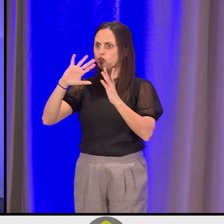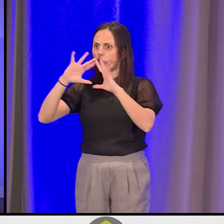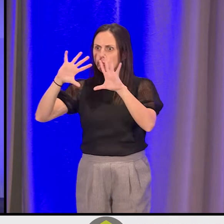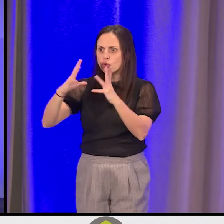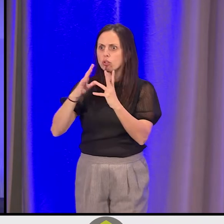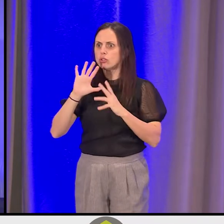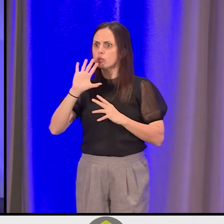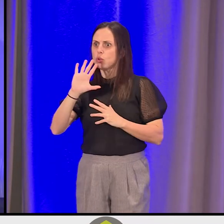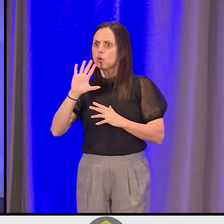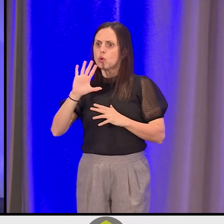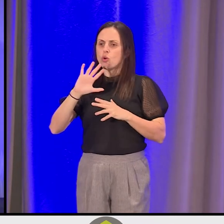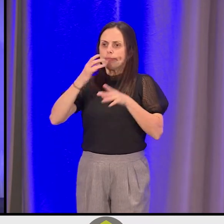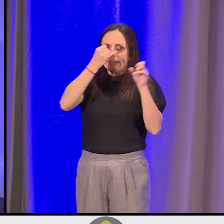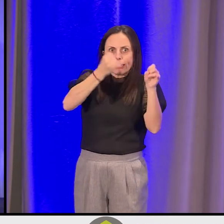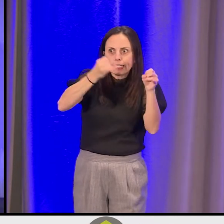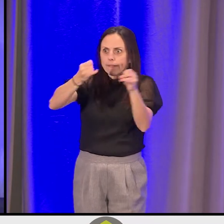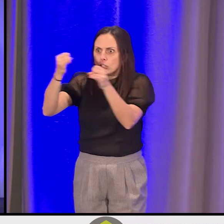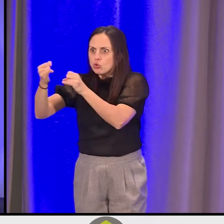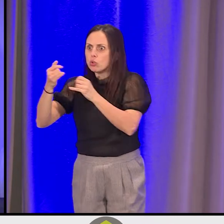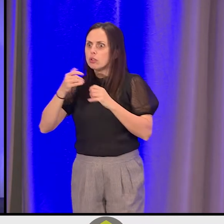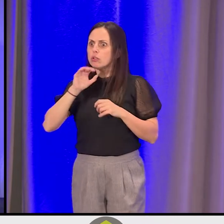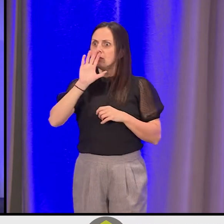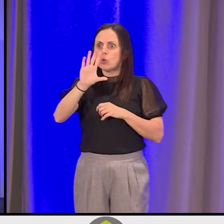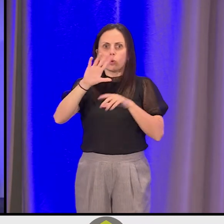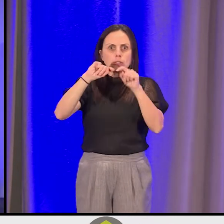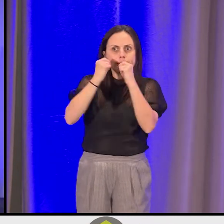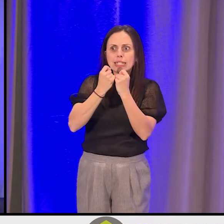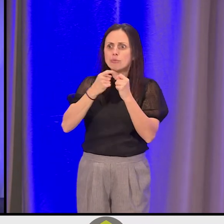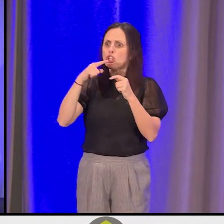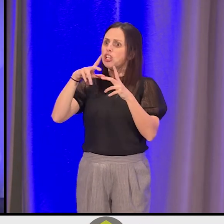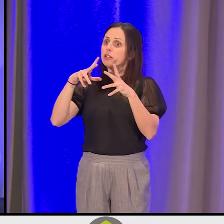in your individual cells, in your teams. You've taken this time